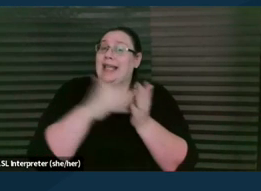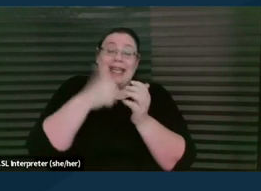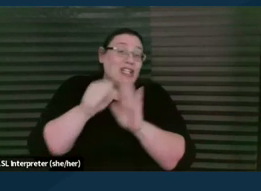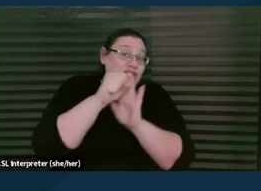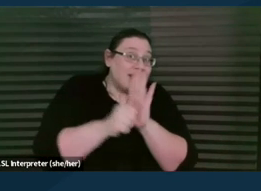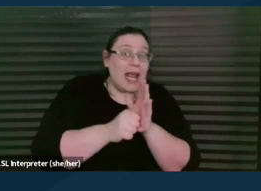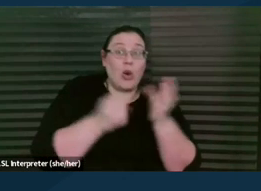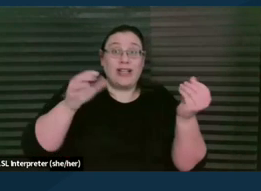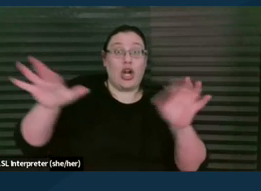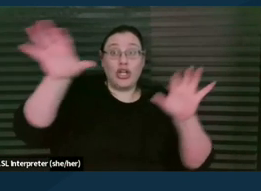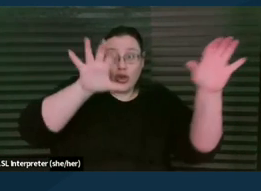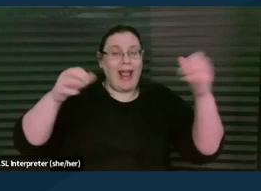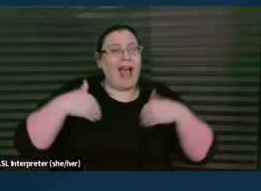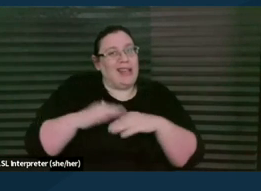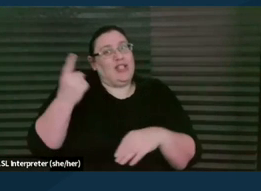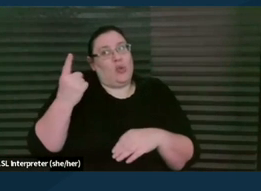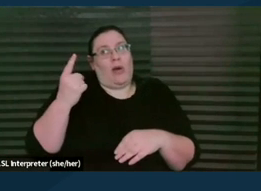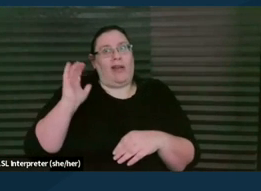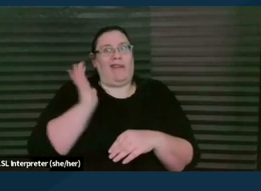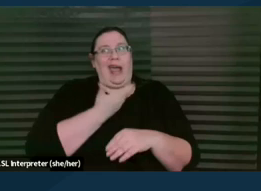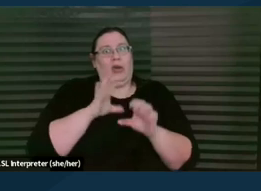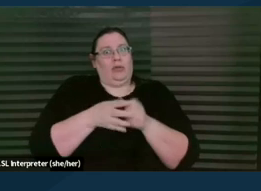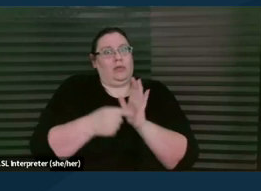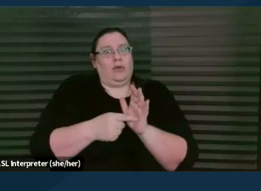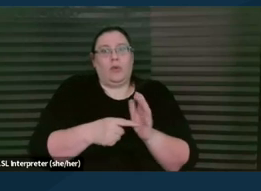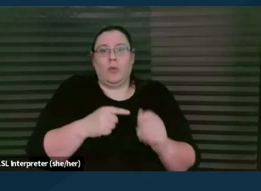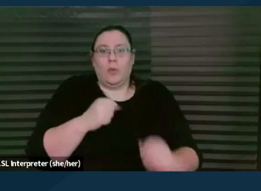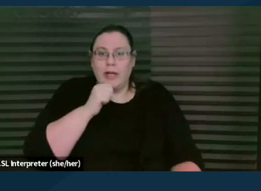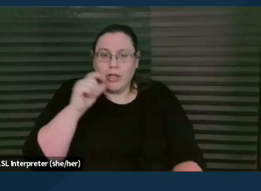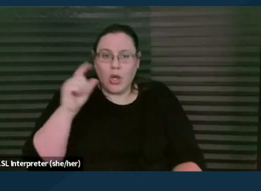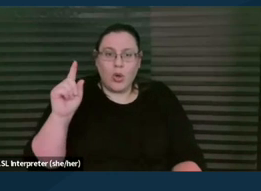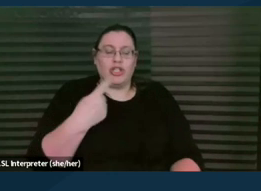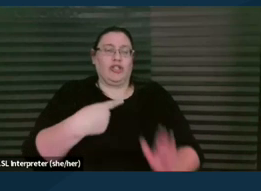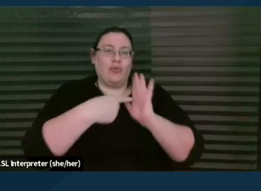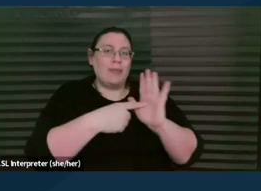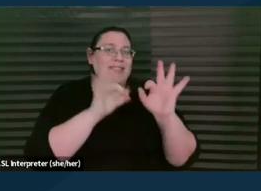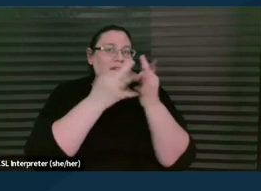We don't represent families. We're always explaining that in every contact at every training.